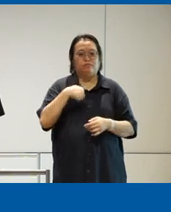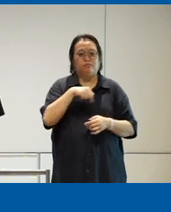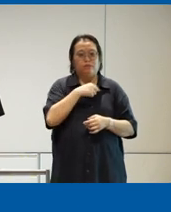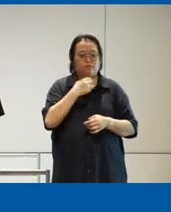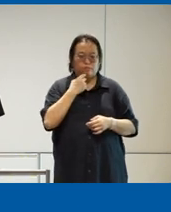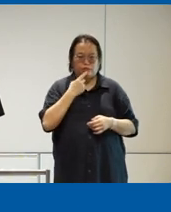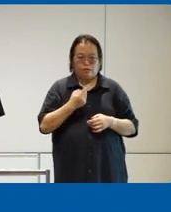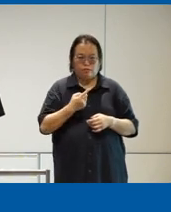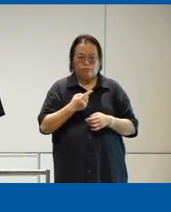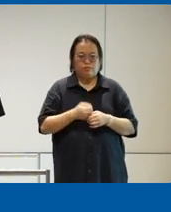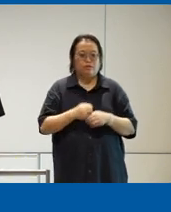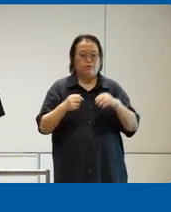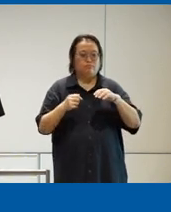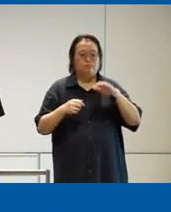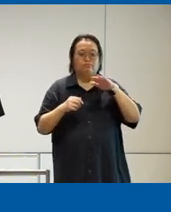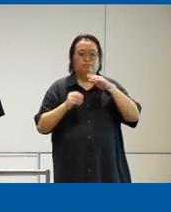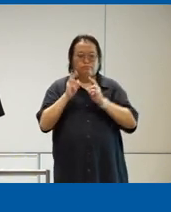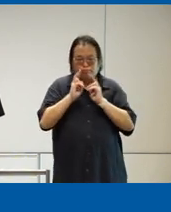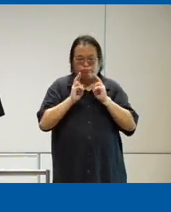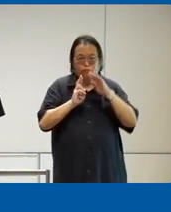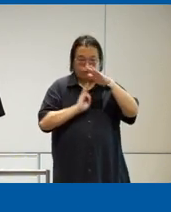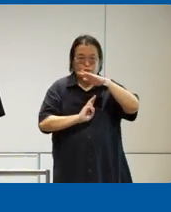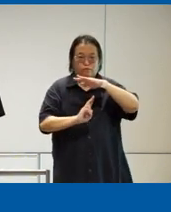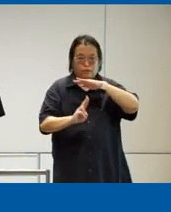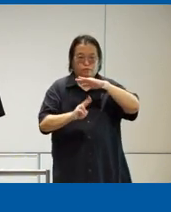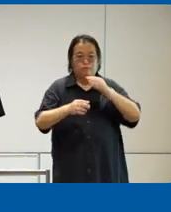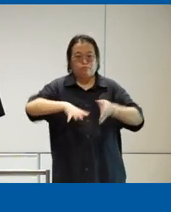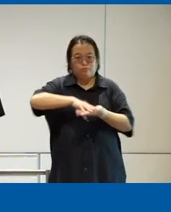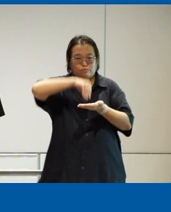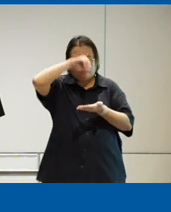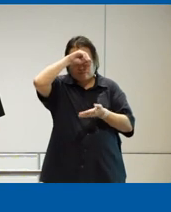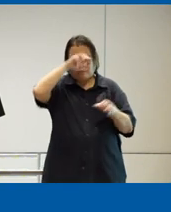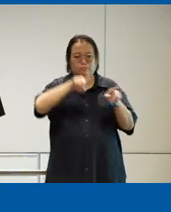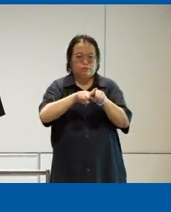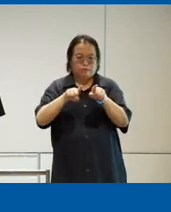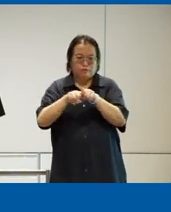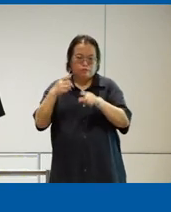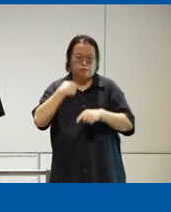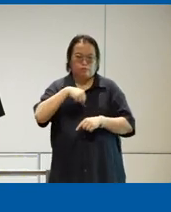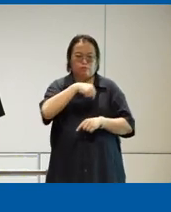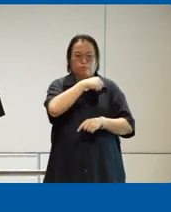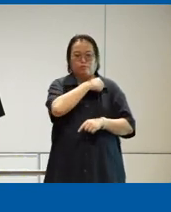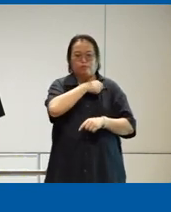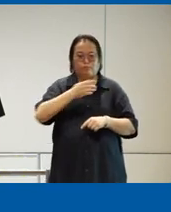learning it's a journey and we are improving as we go forward so do feel free to keep giving us